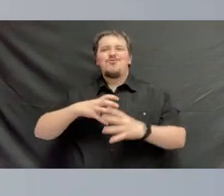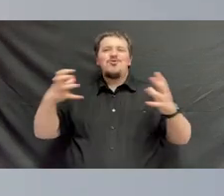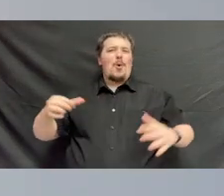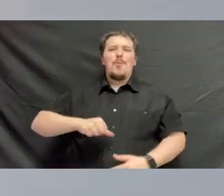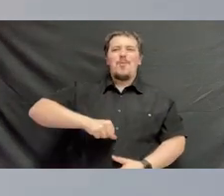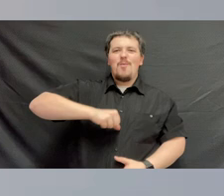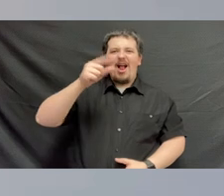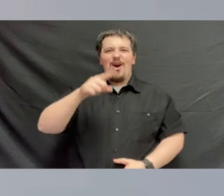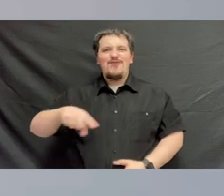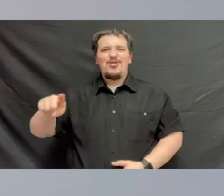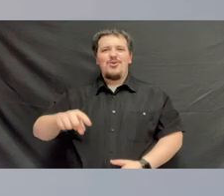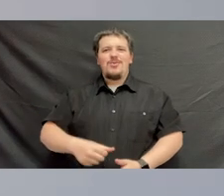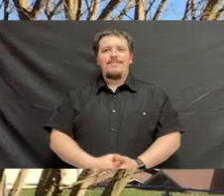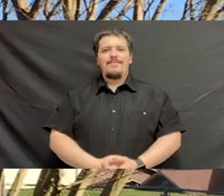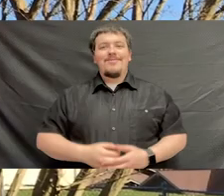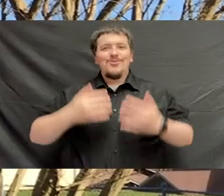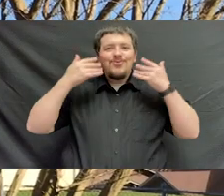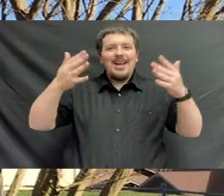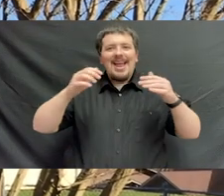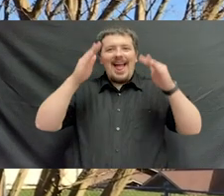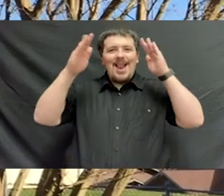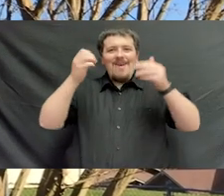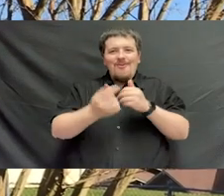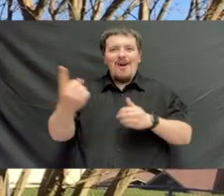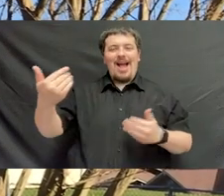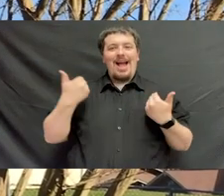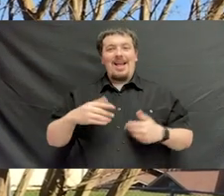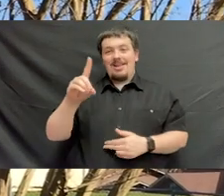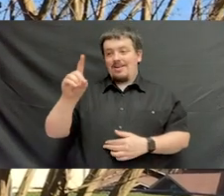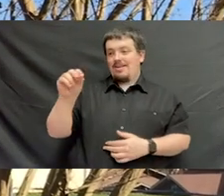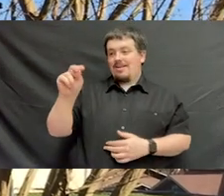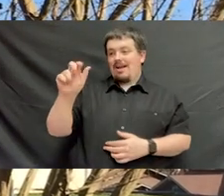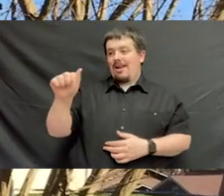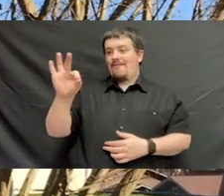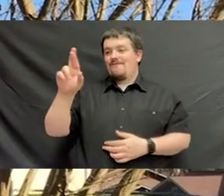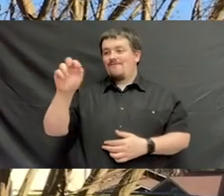I am so proud of you. Greetings everyone, I am Dr. Donna Fraysier